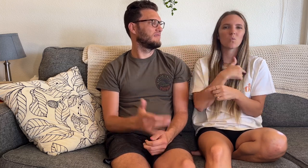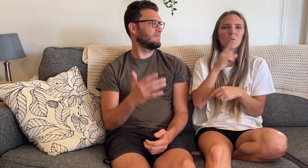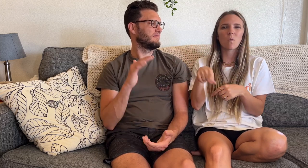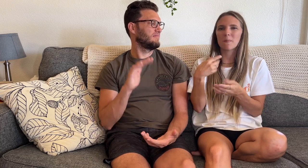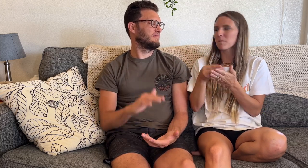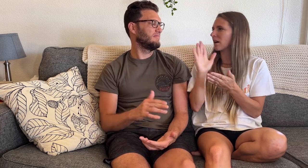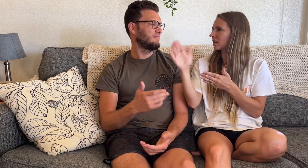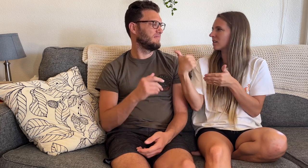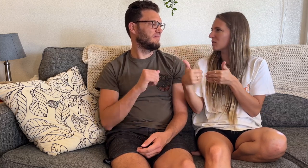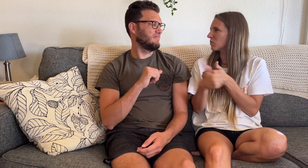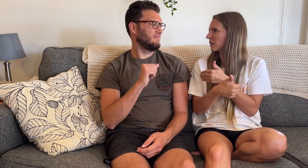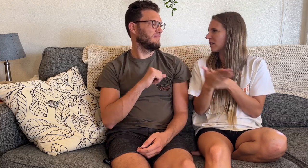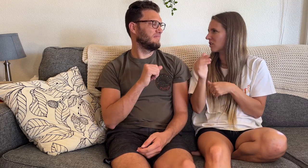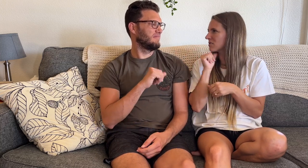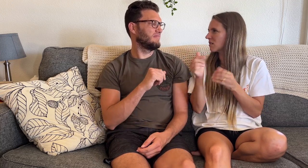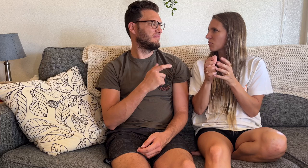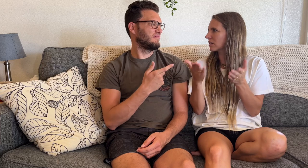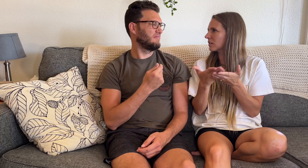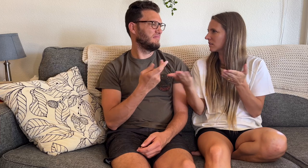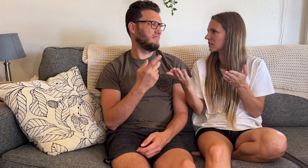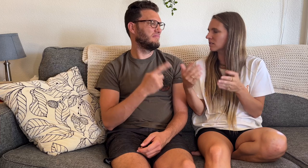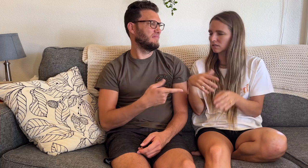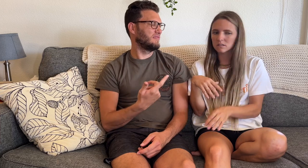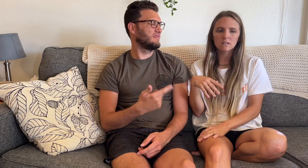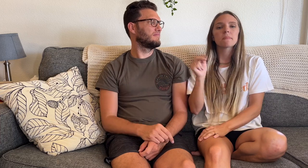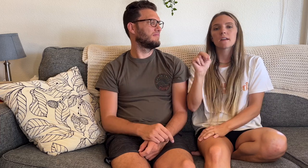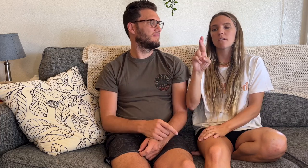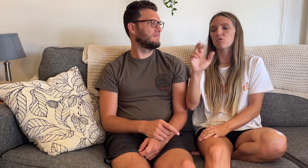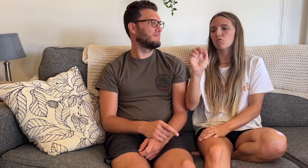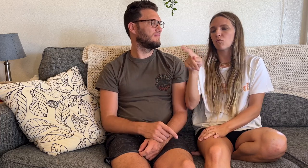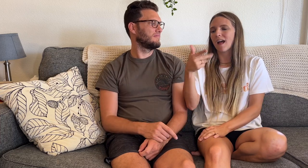We typically only buy his bread there, not many other things. Z: yeah, right right